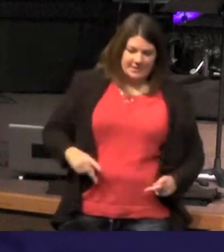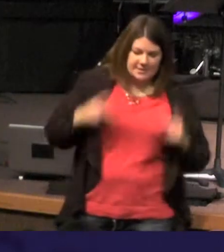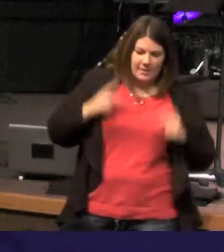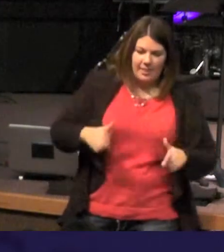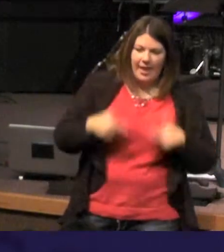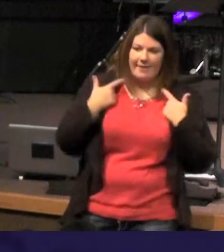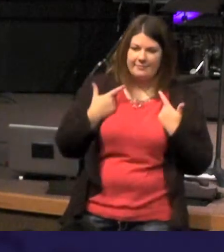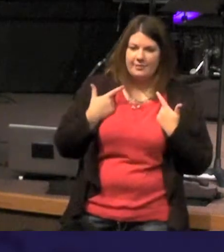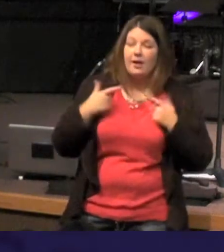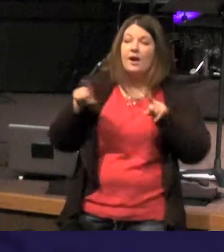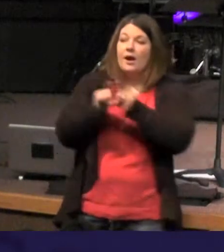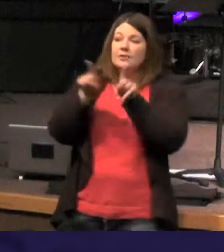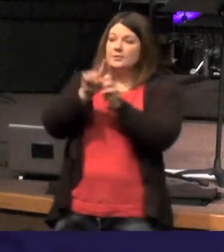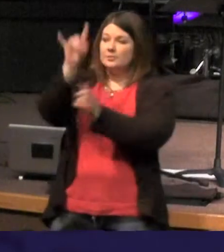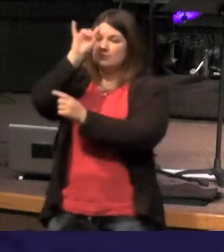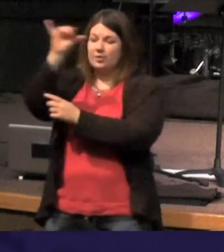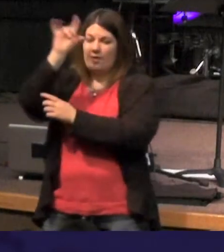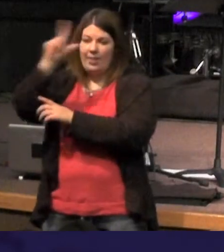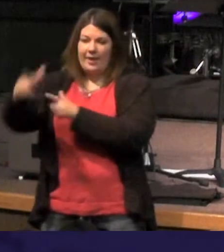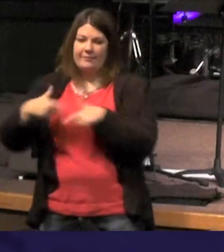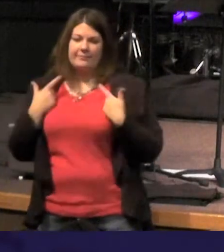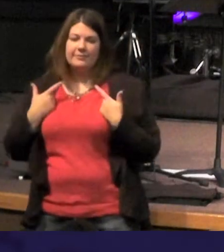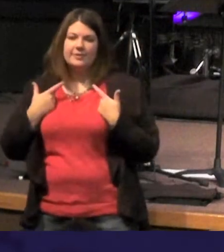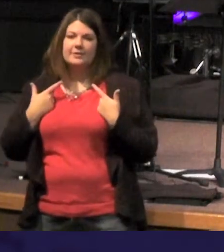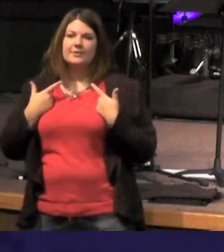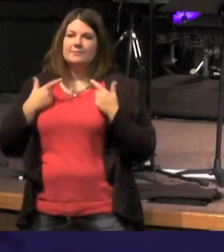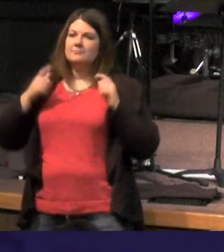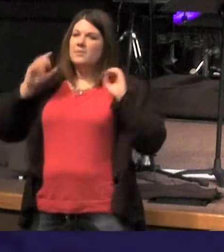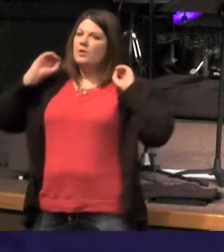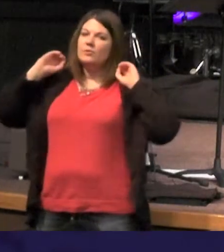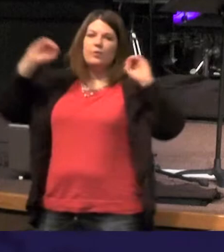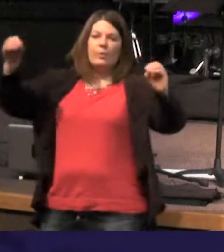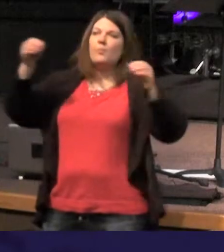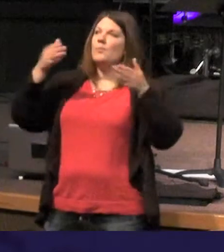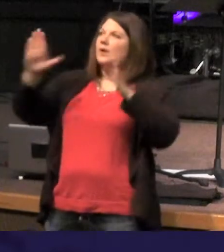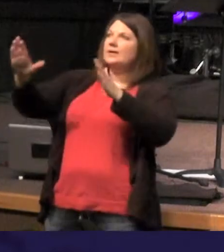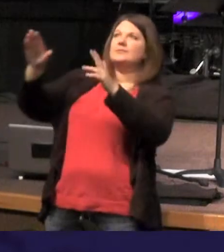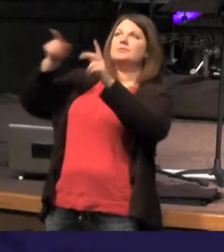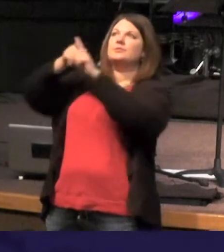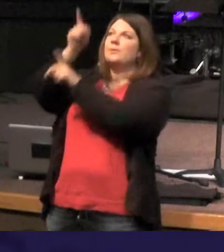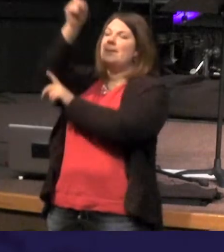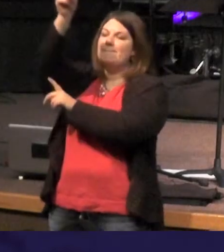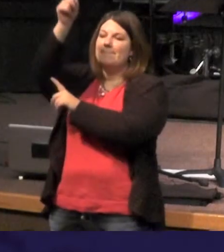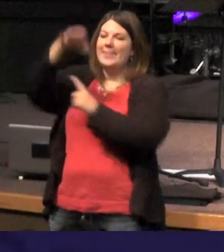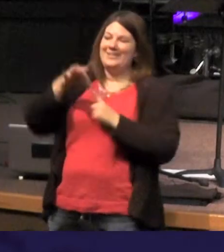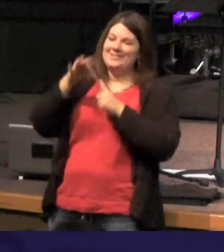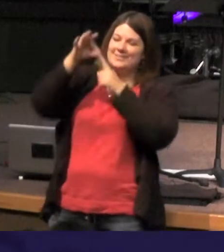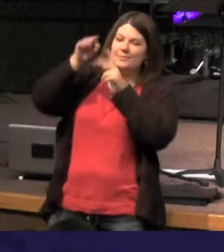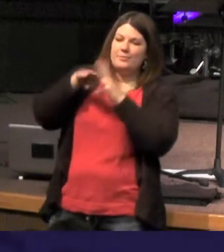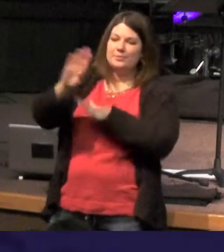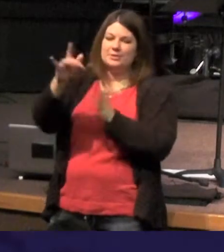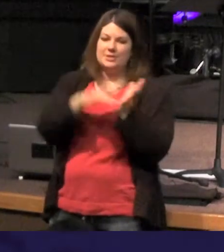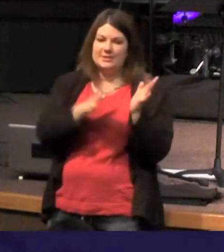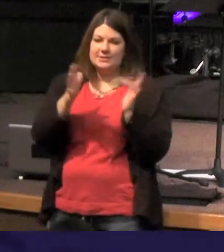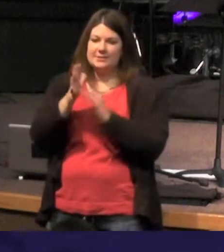he's also the source of eternal life we're going to find out there's no way to the Father accept through Jesus - but Jesus is the way